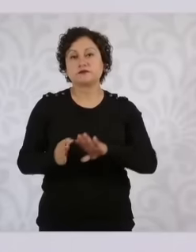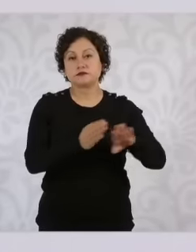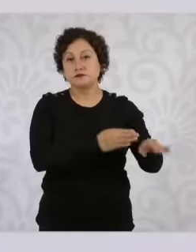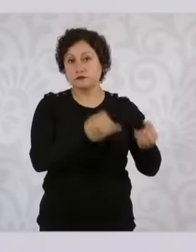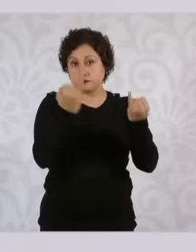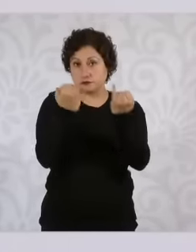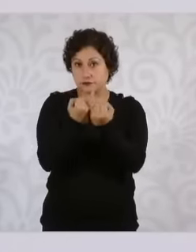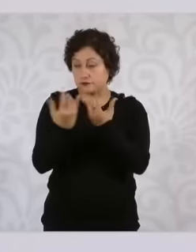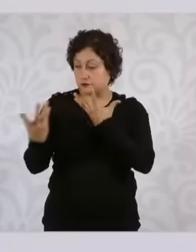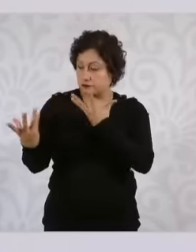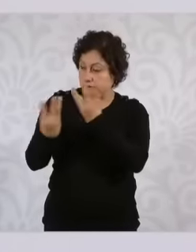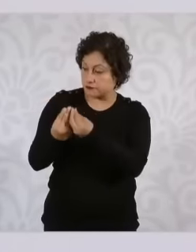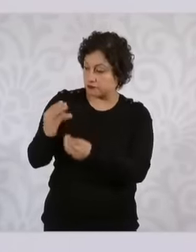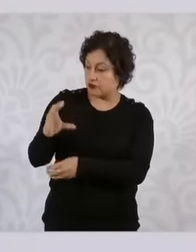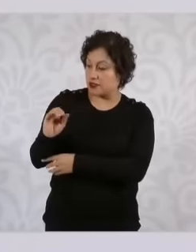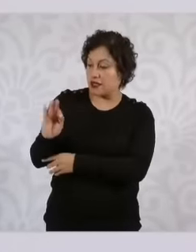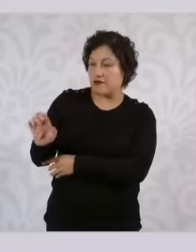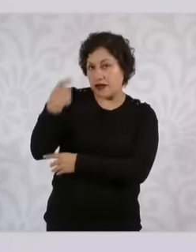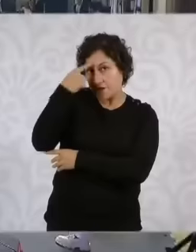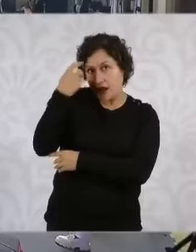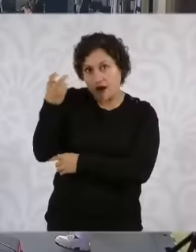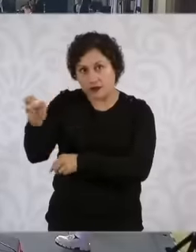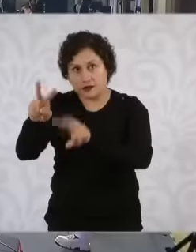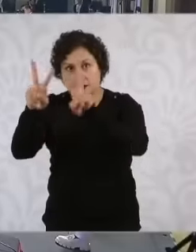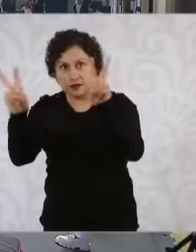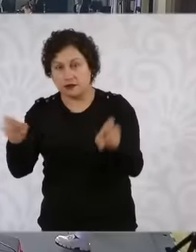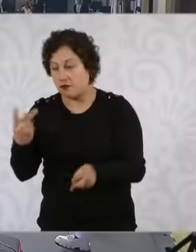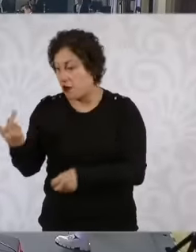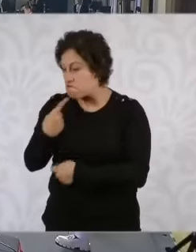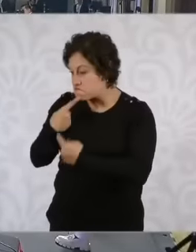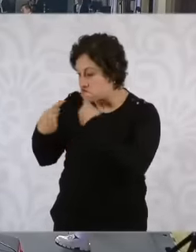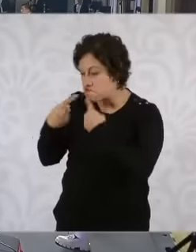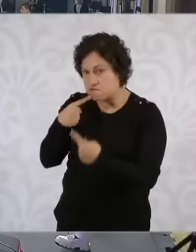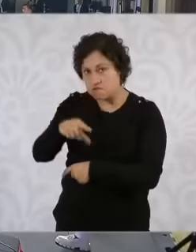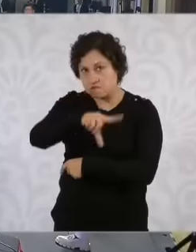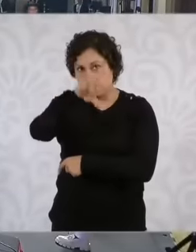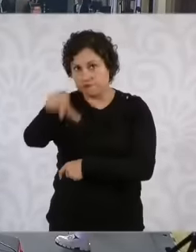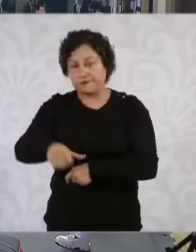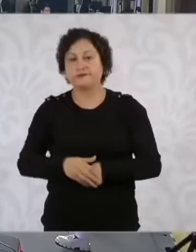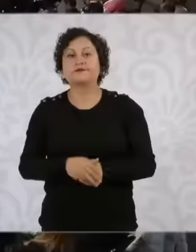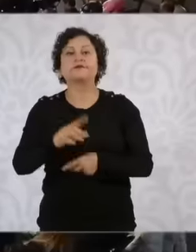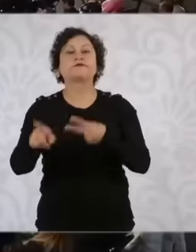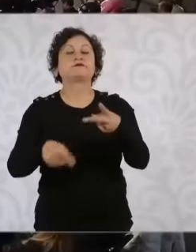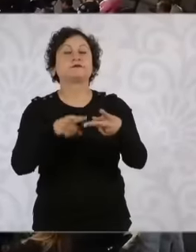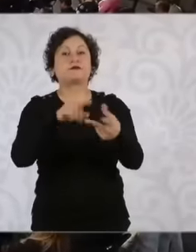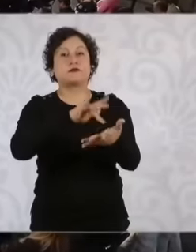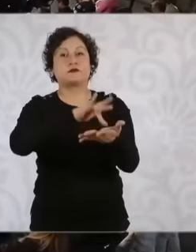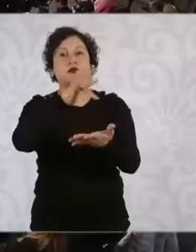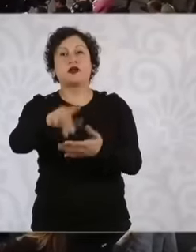to look at the issue of rates. Thank you very much. My second question is the reform of the judicial power